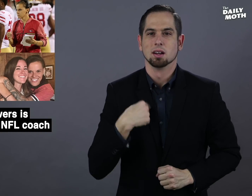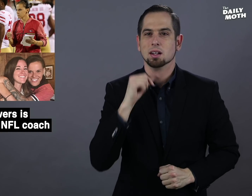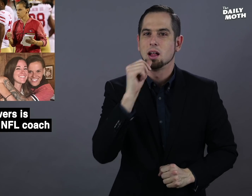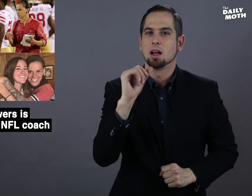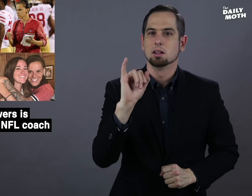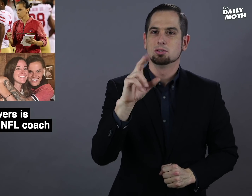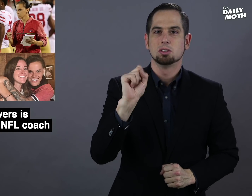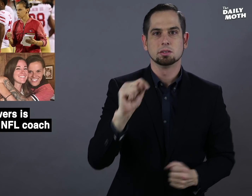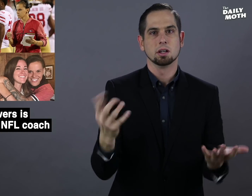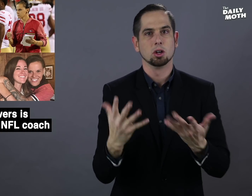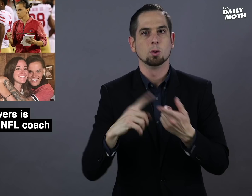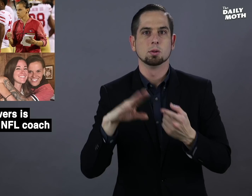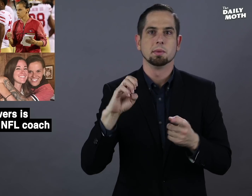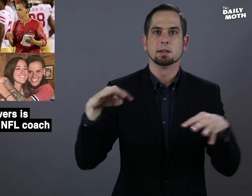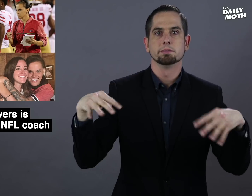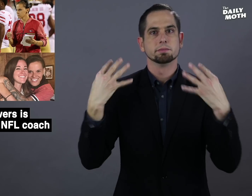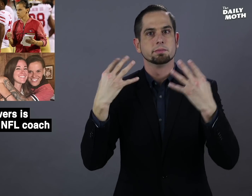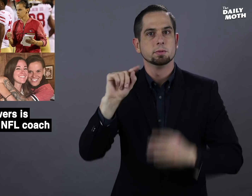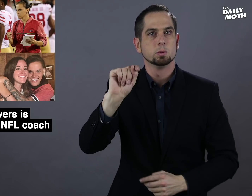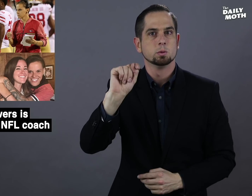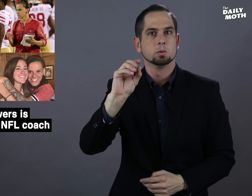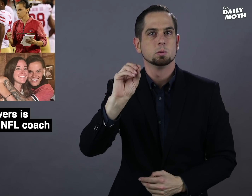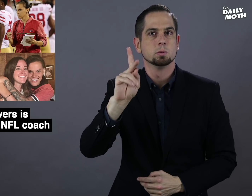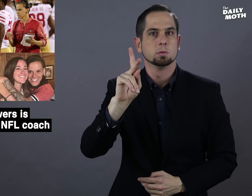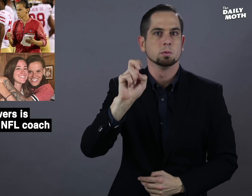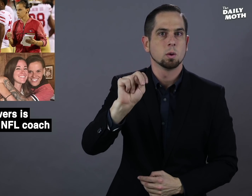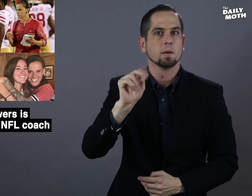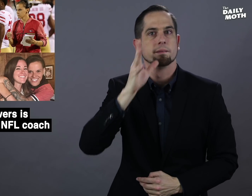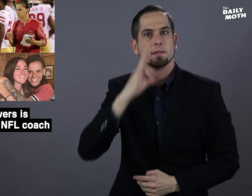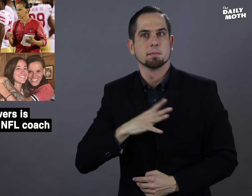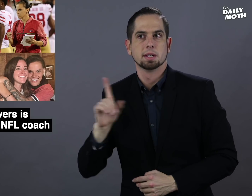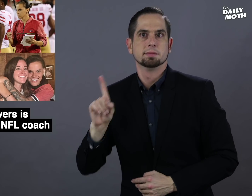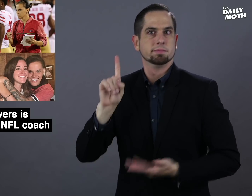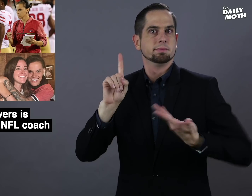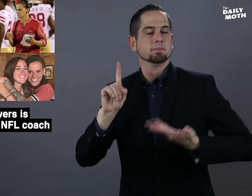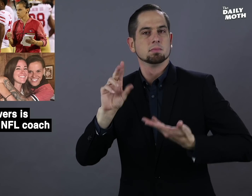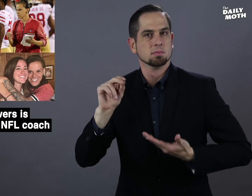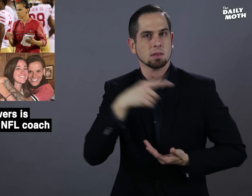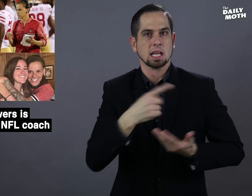"I'm not just here to be the token female,